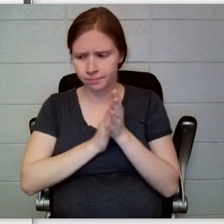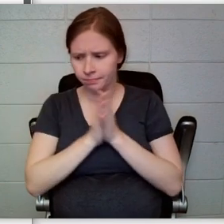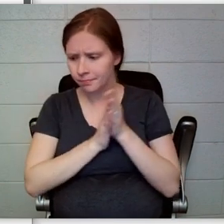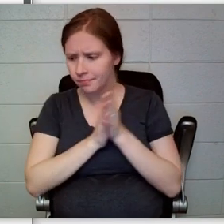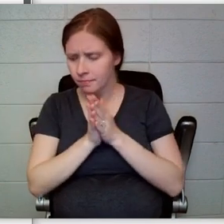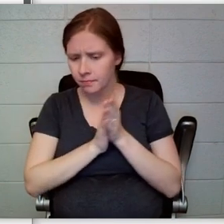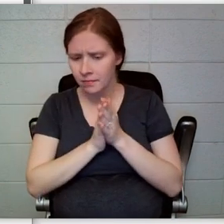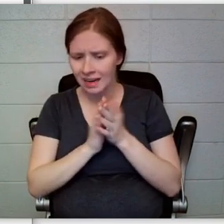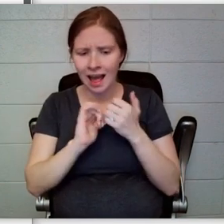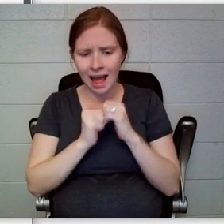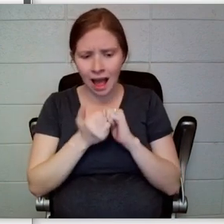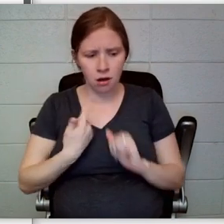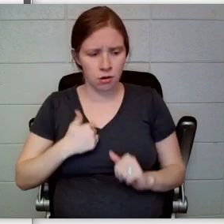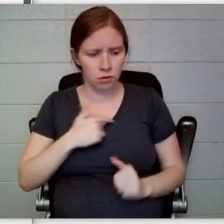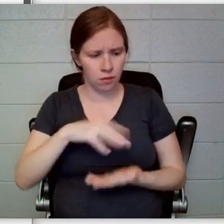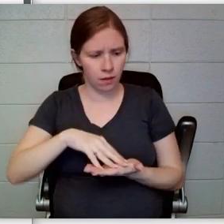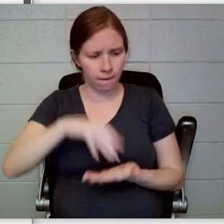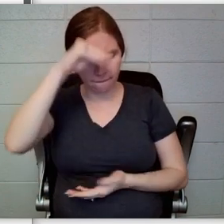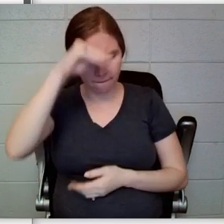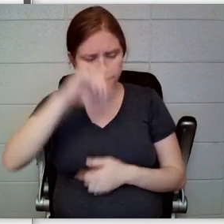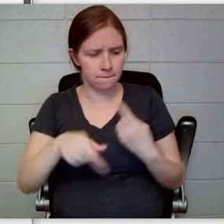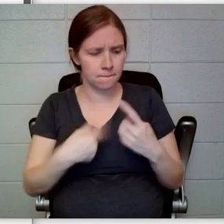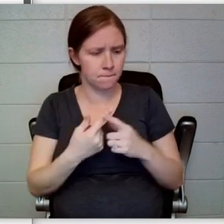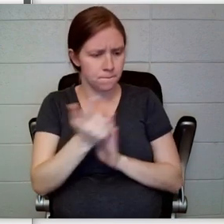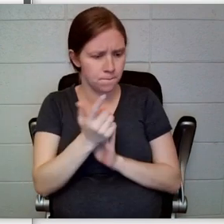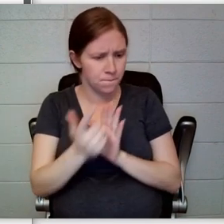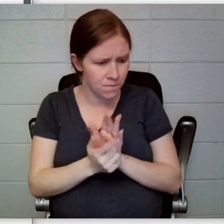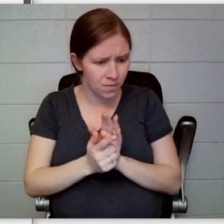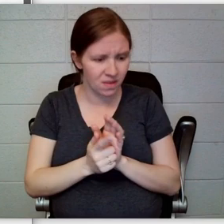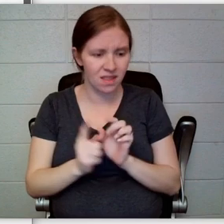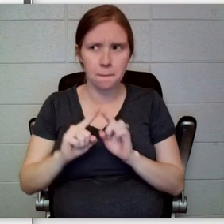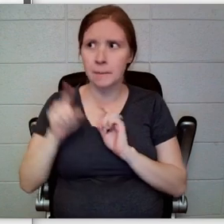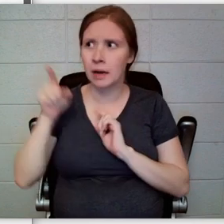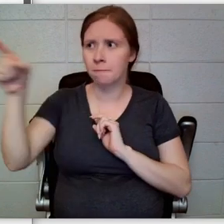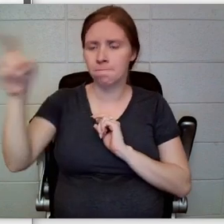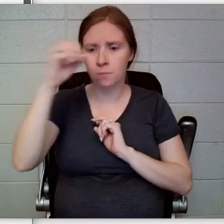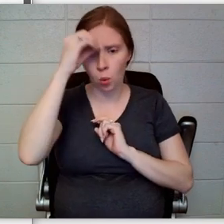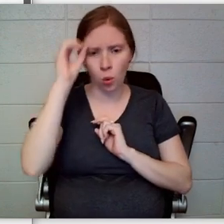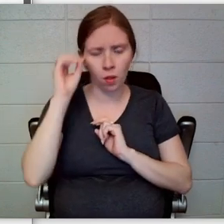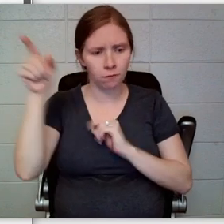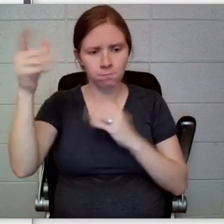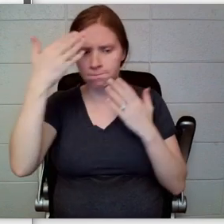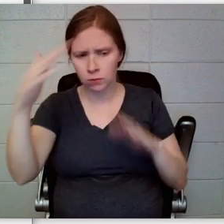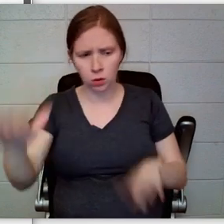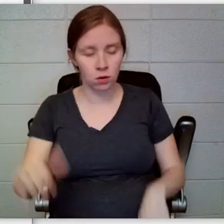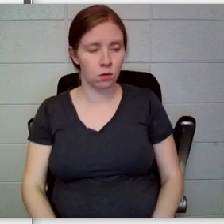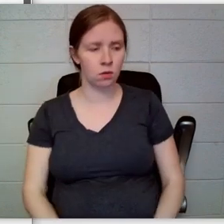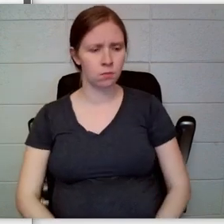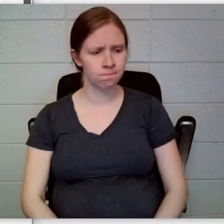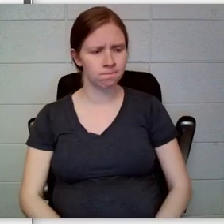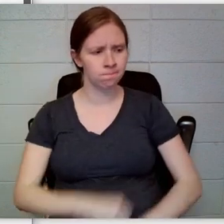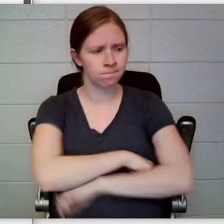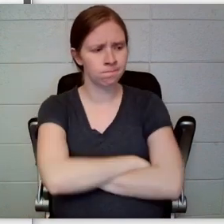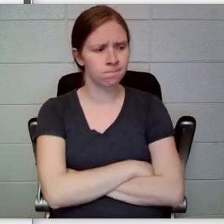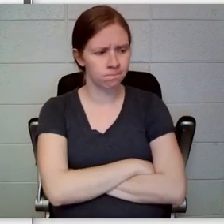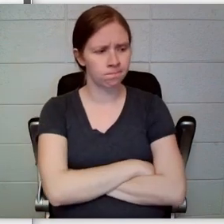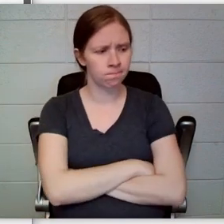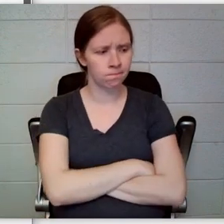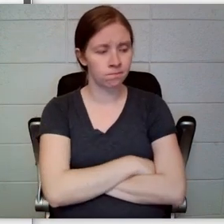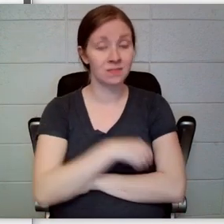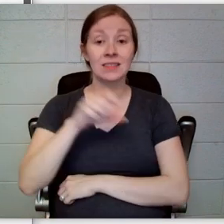about the law without Olaf’s knowledge?” “Book!” Sunny shouted suddenly. She probably